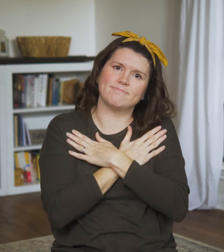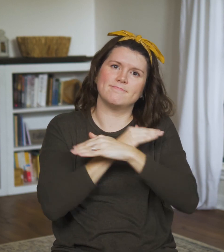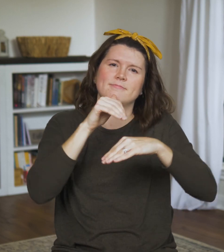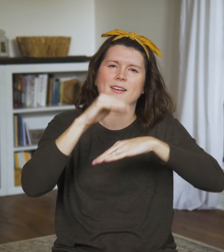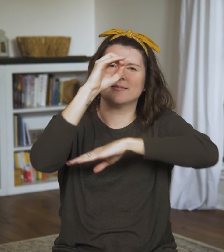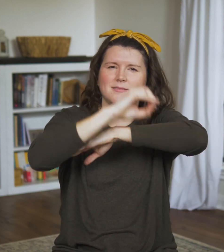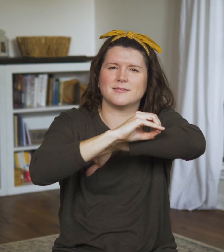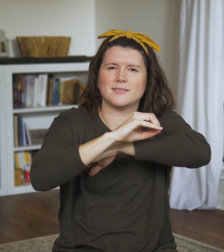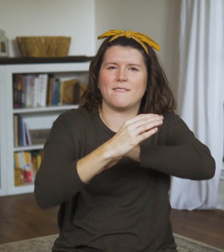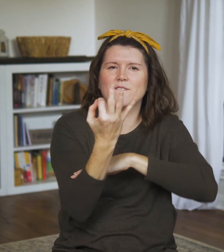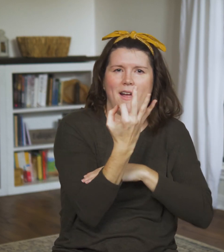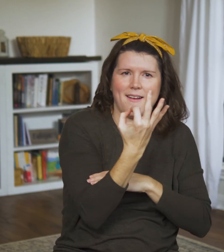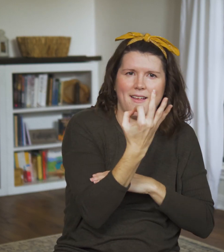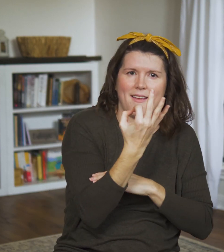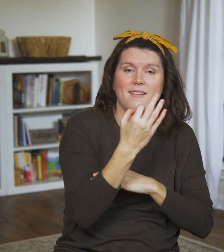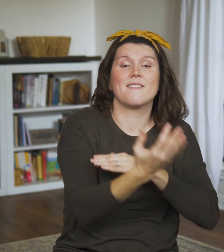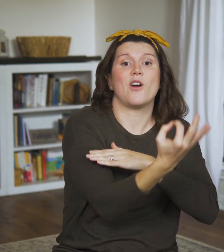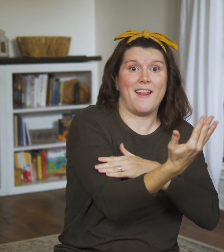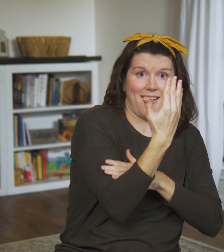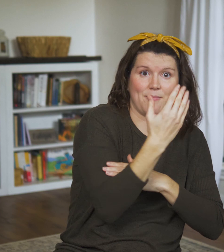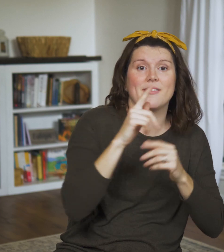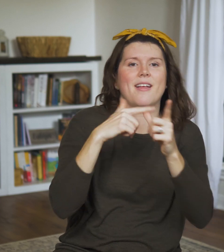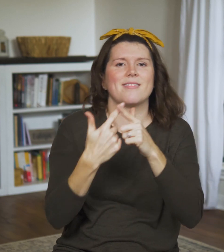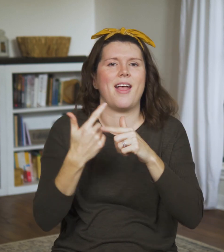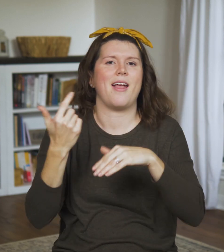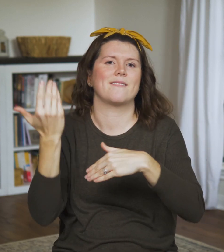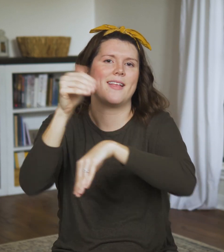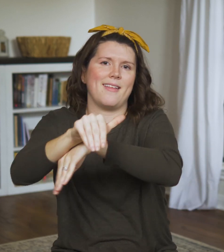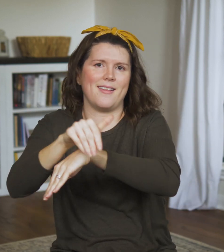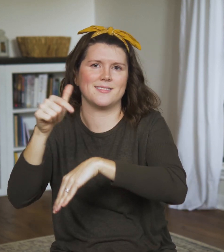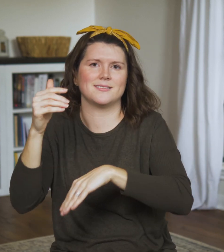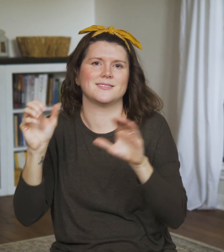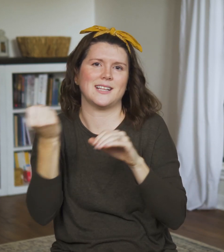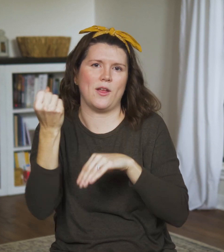“There was evening and there was morning, the first day